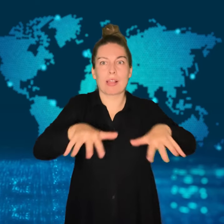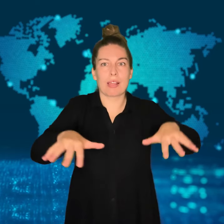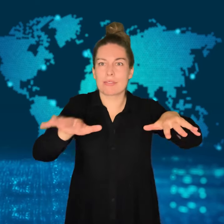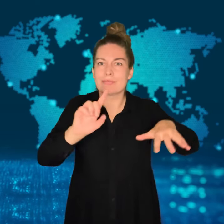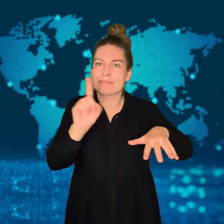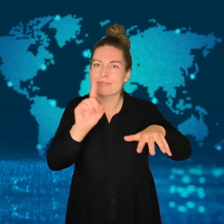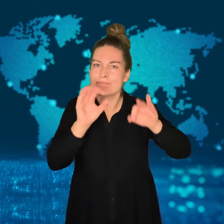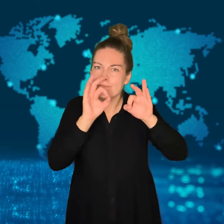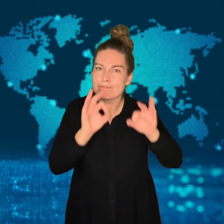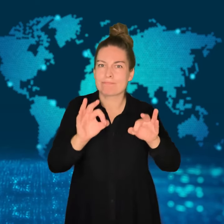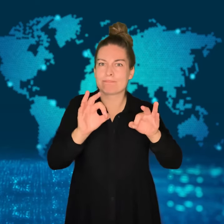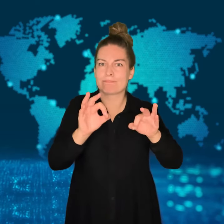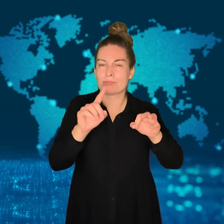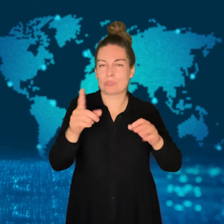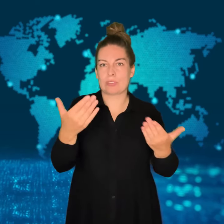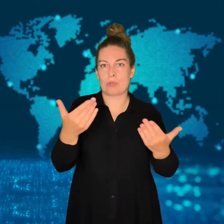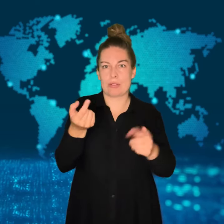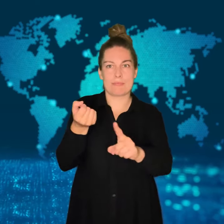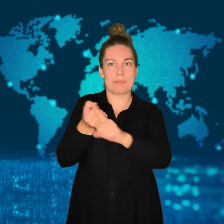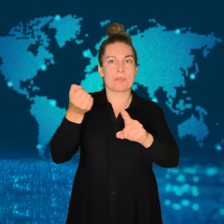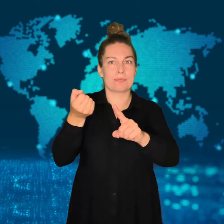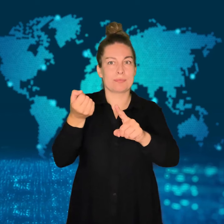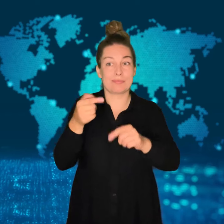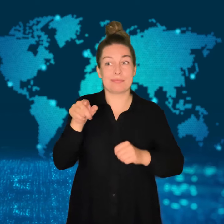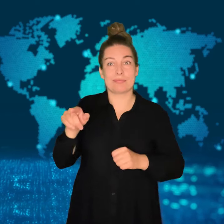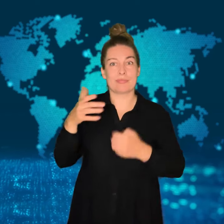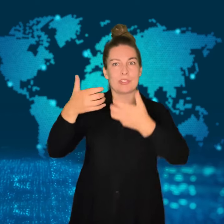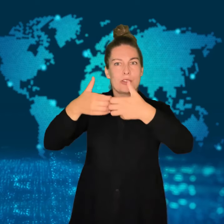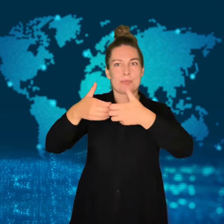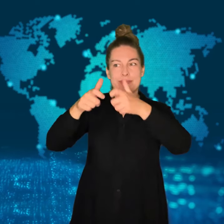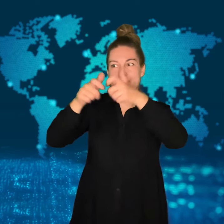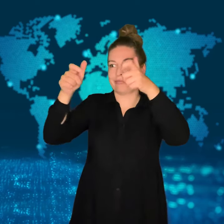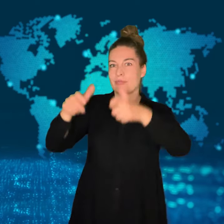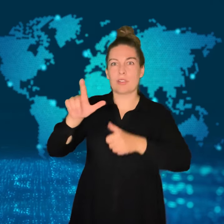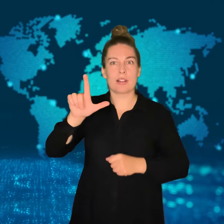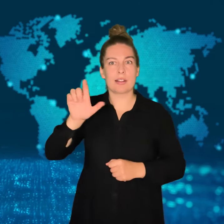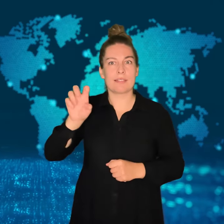saying there will be work to be sure they are not